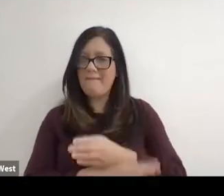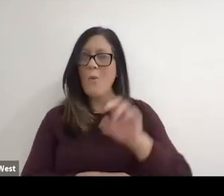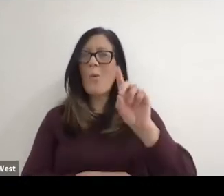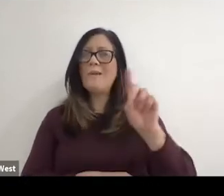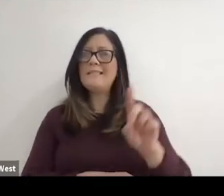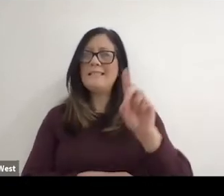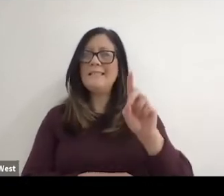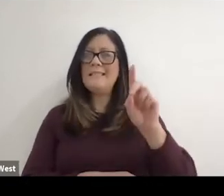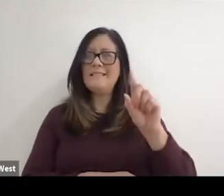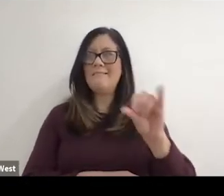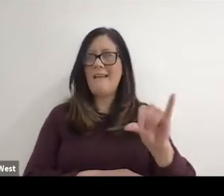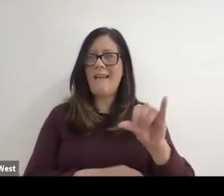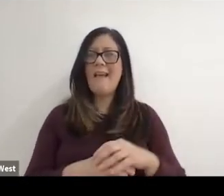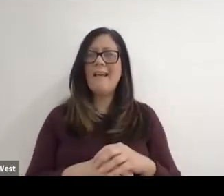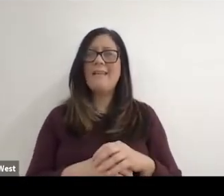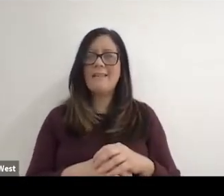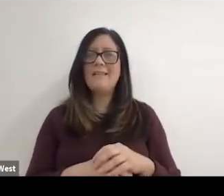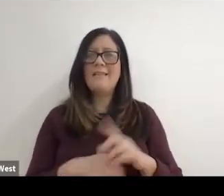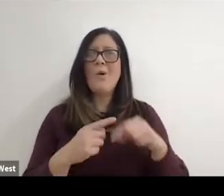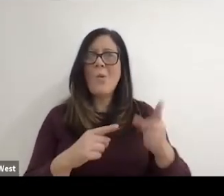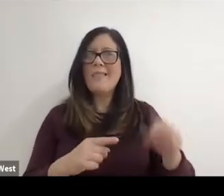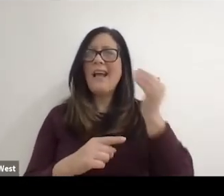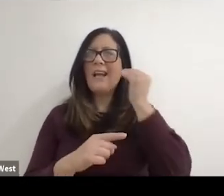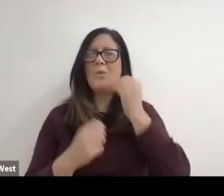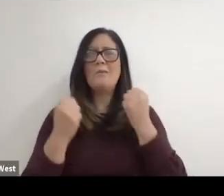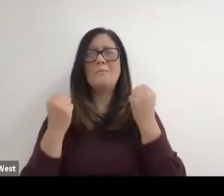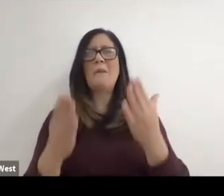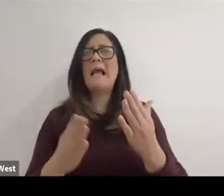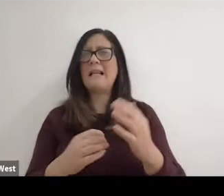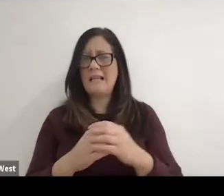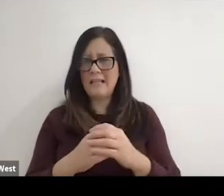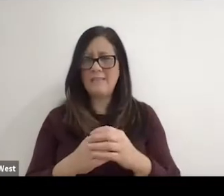When they knew there would be so many. Injured spinally injured soldiers coming